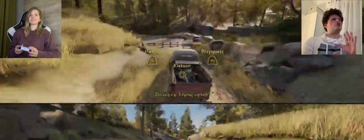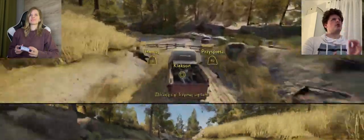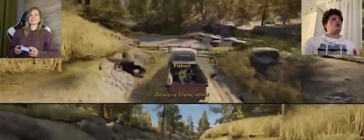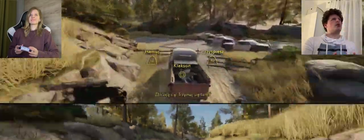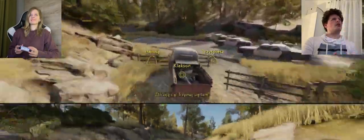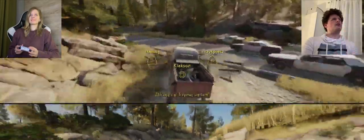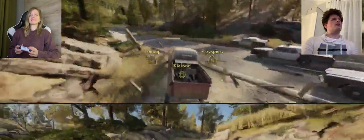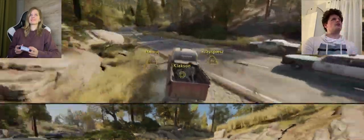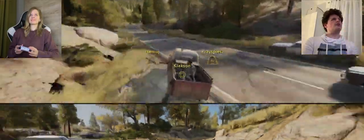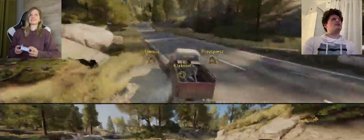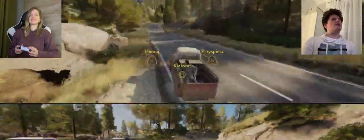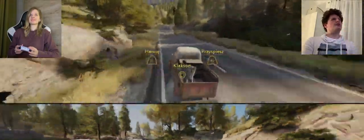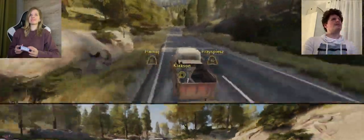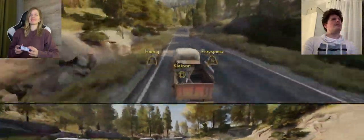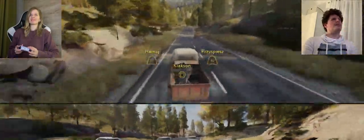A: I'll try not to shoot anything, maybe we can make it